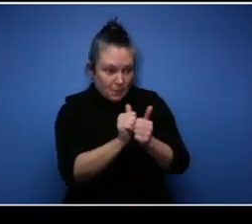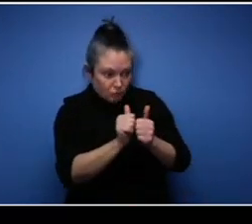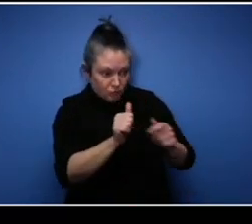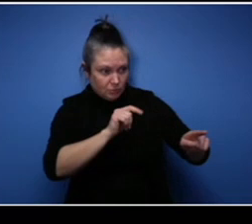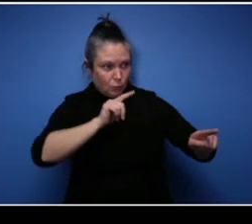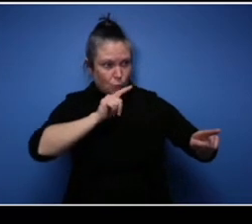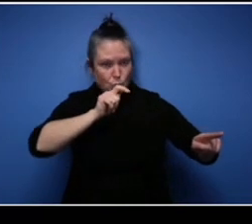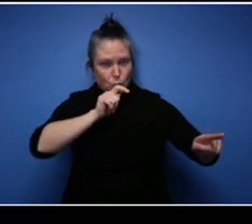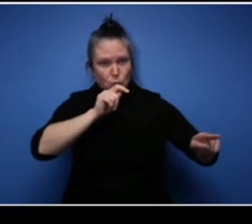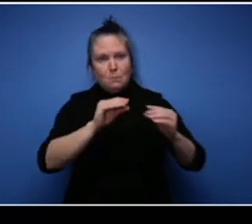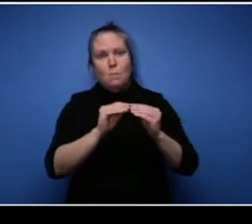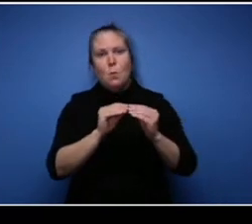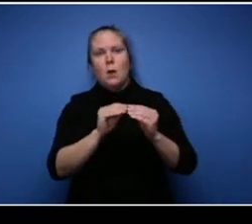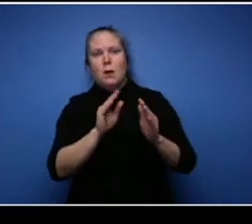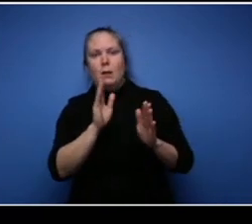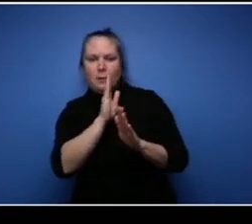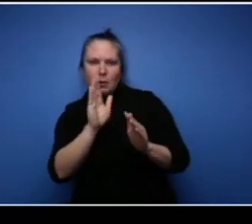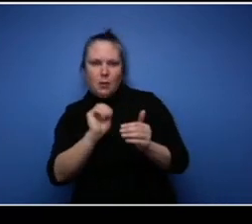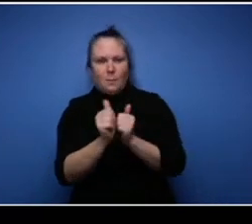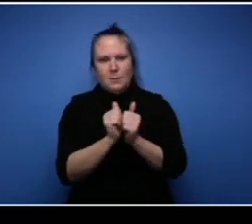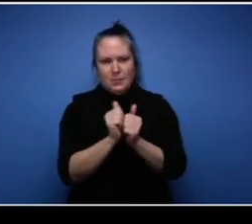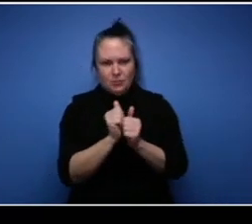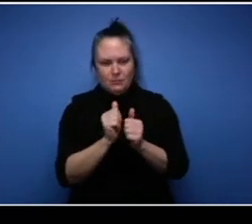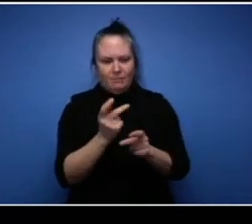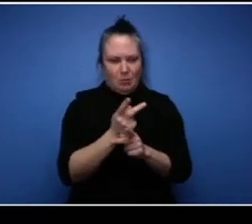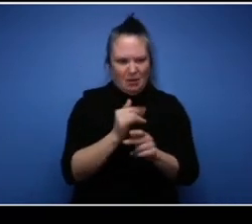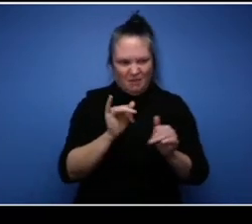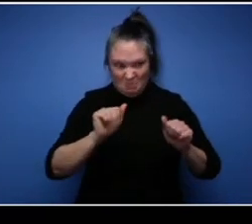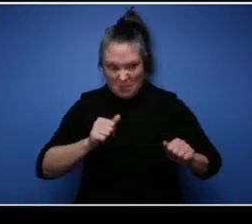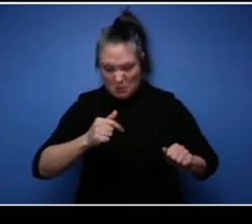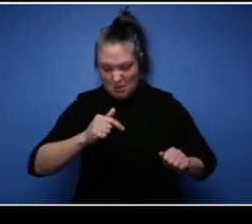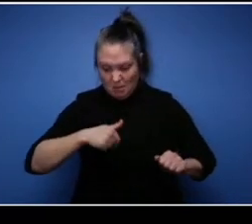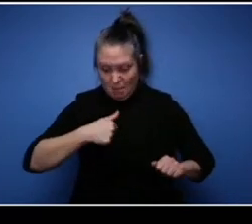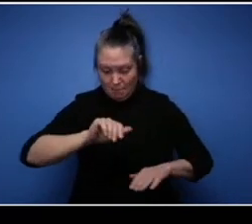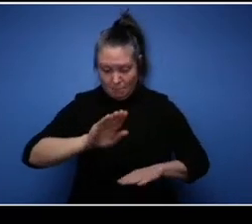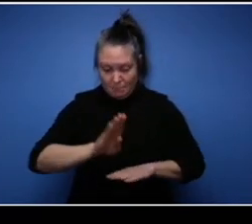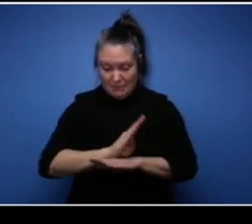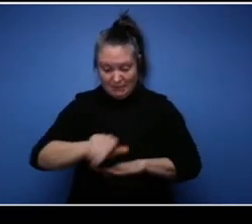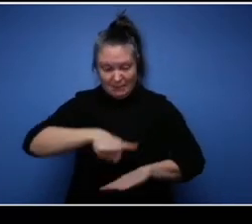To see if it can be extensive enough for your source of income. Secondly, you'll have to